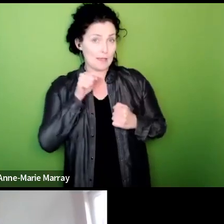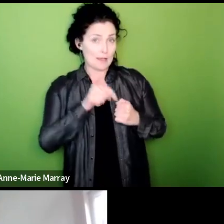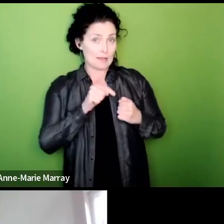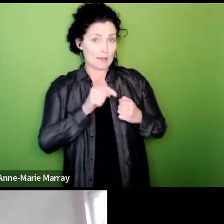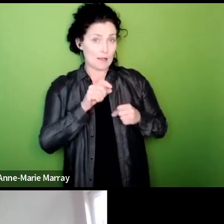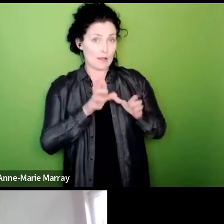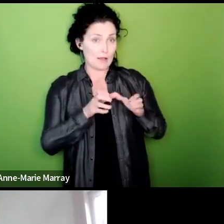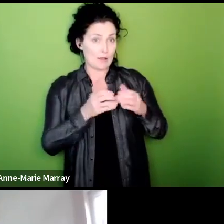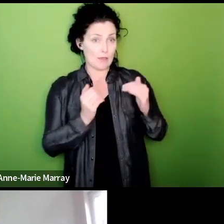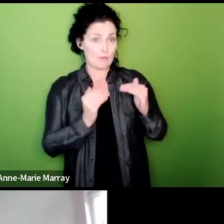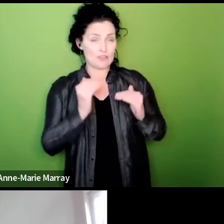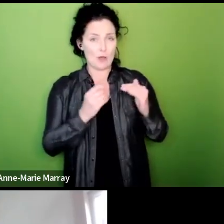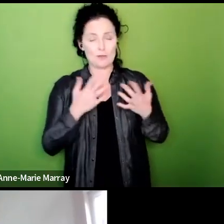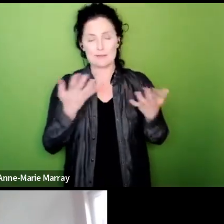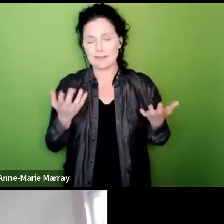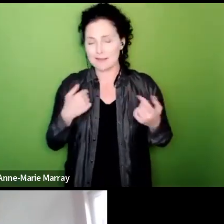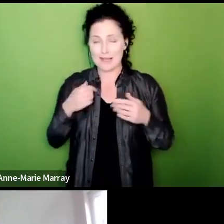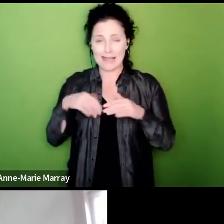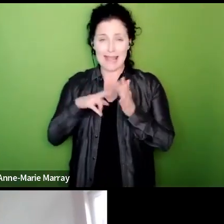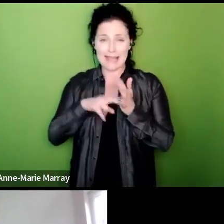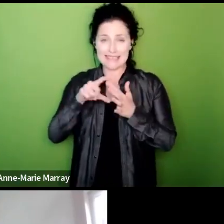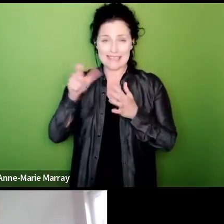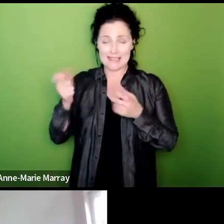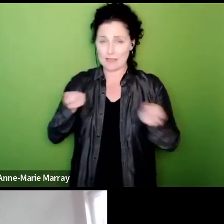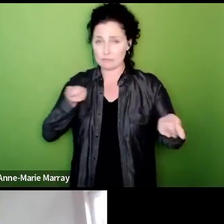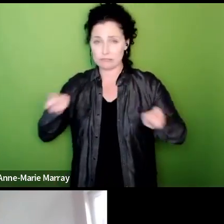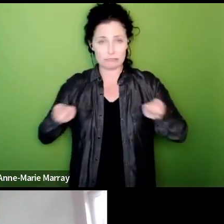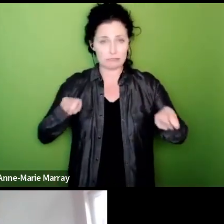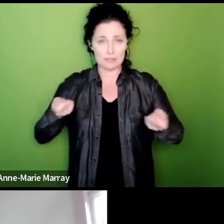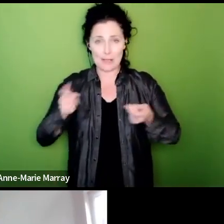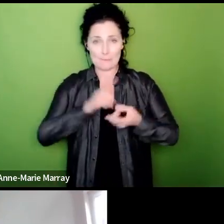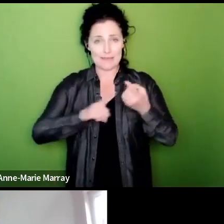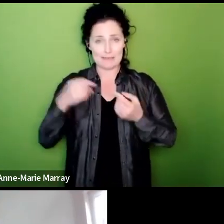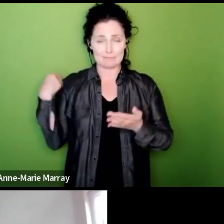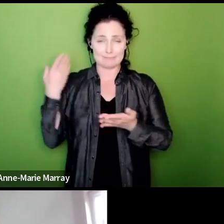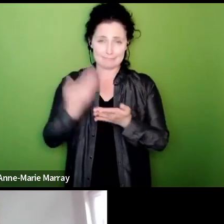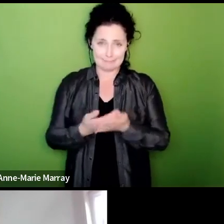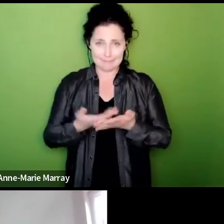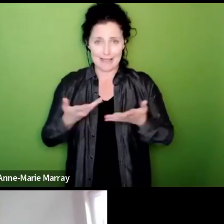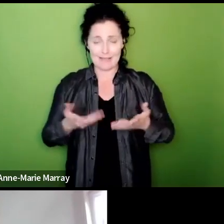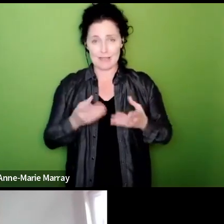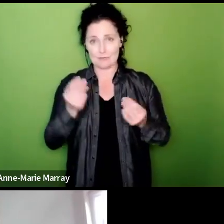we've moved straight into this so I'm not exactly clear with how much information is is currently